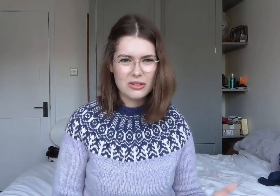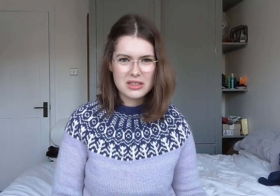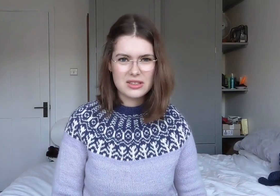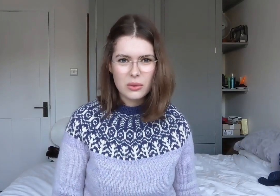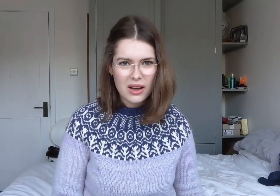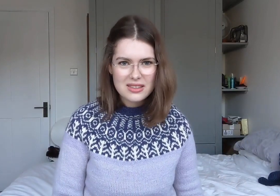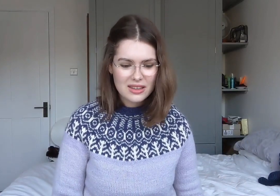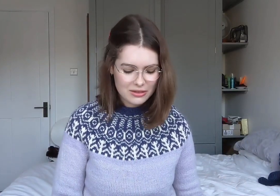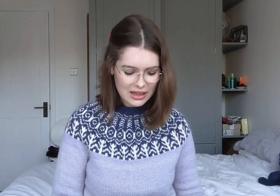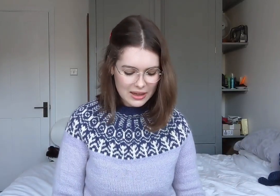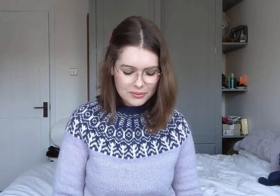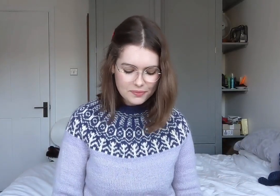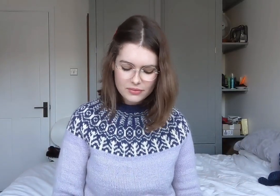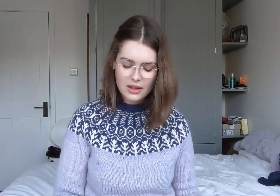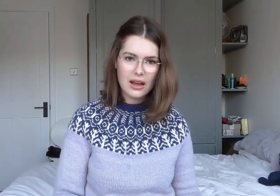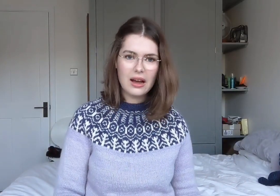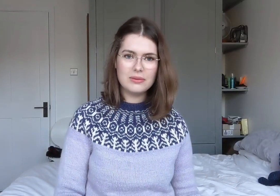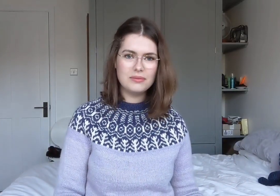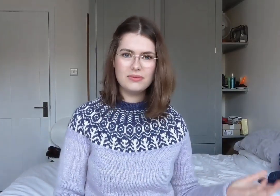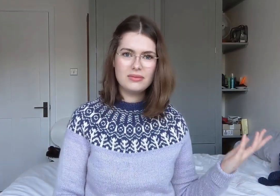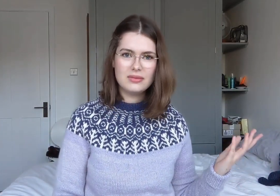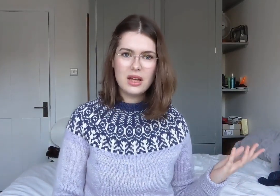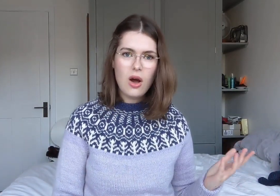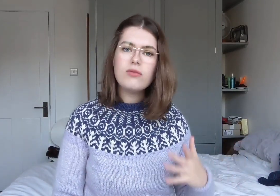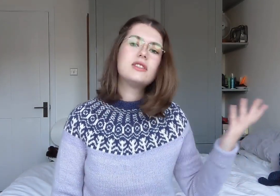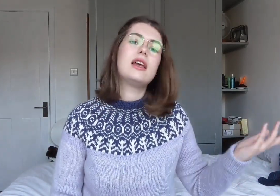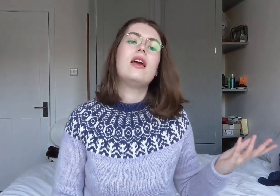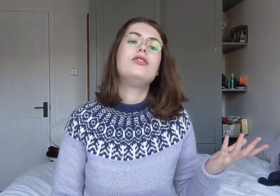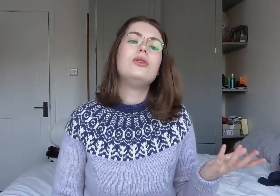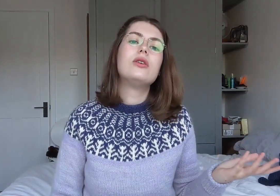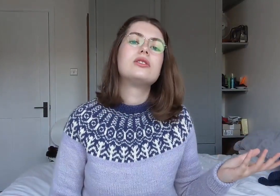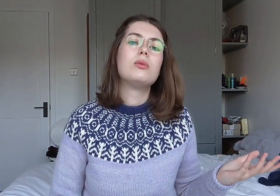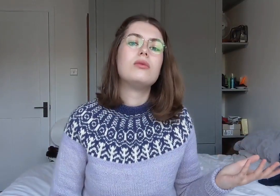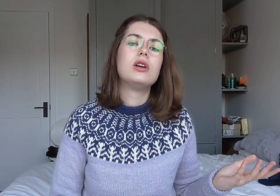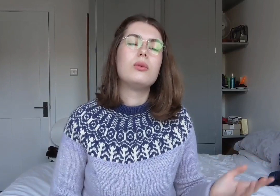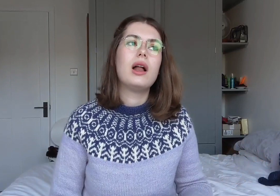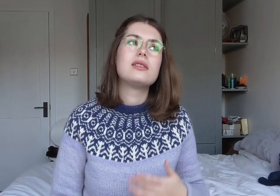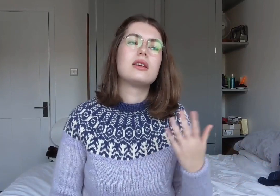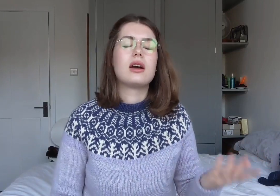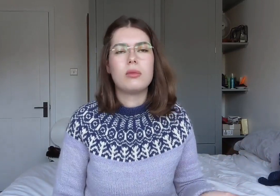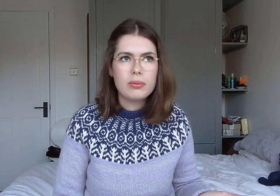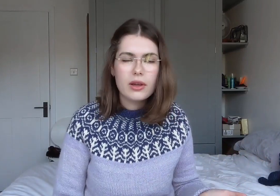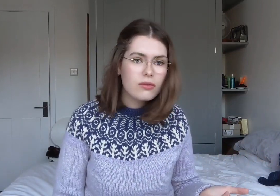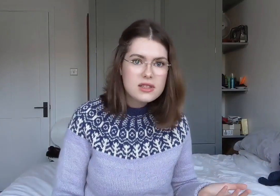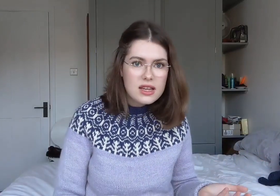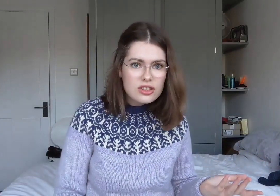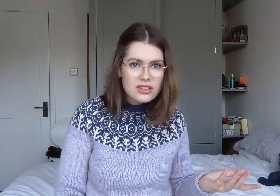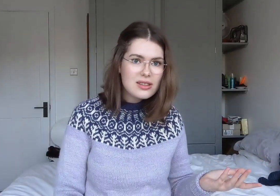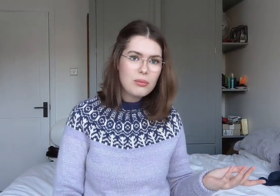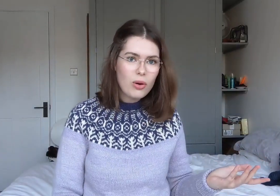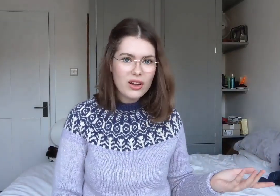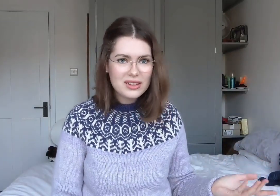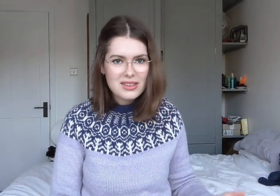There's no reason to ask that really. Obviously if you know someone really well, it's going to come up in conversation at some point.